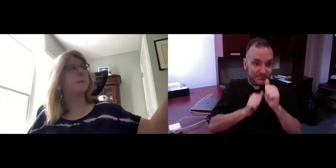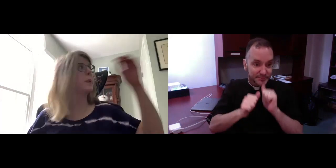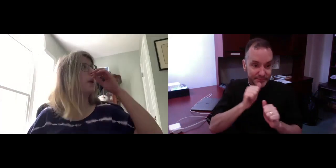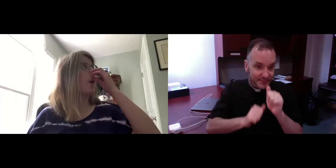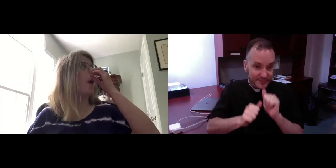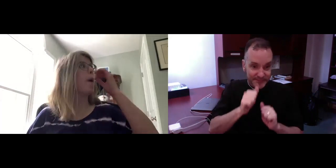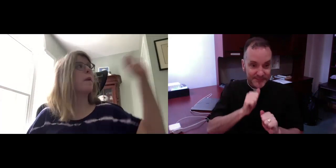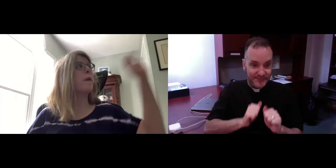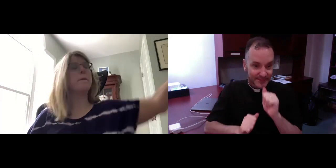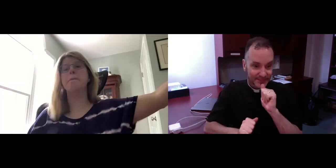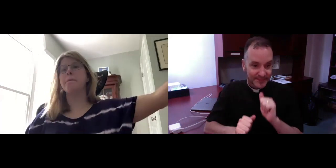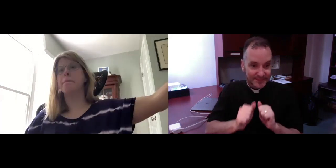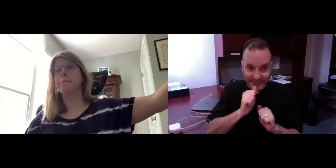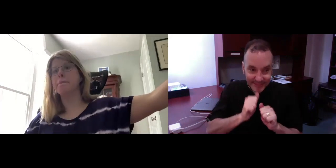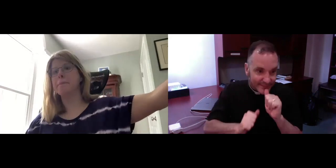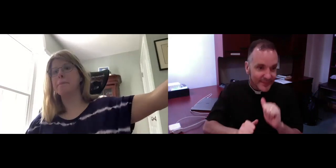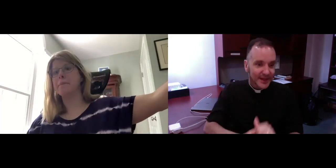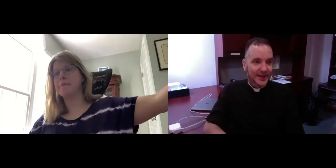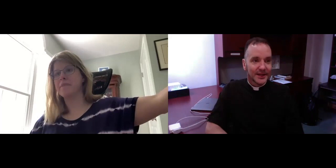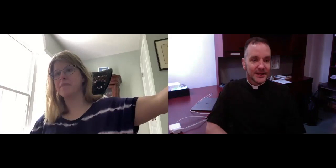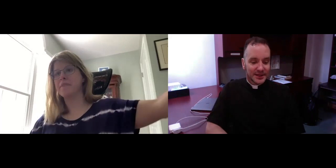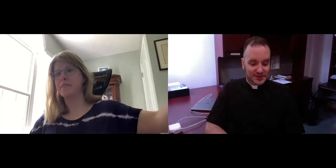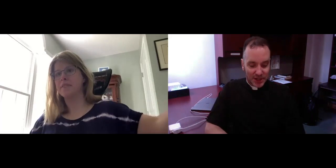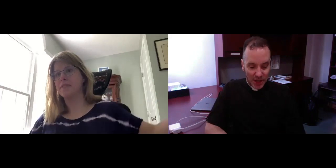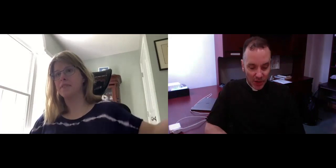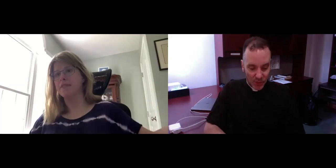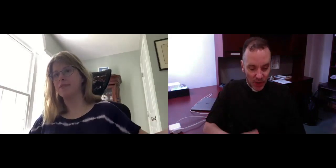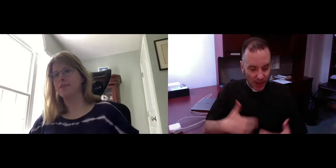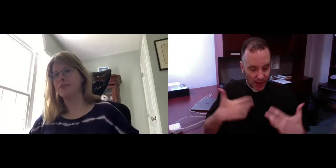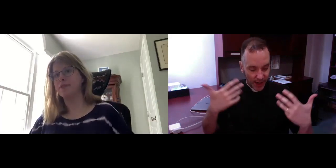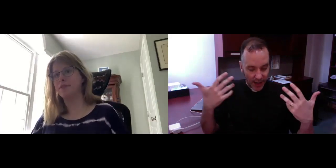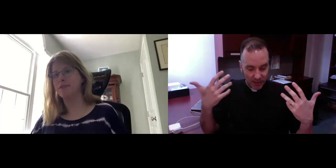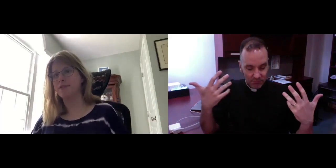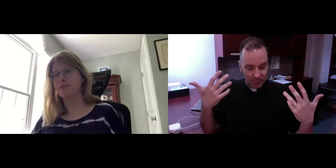faith and their perseverance and their sufferings, we can learn a lot from them.